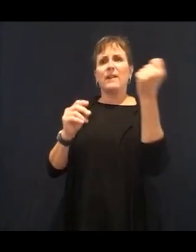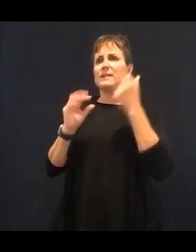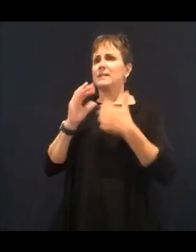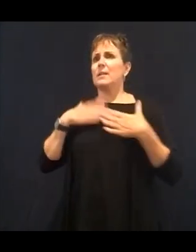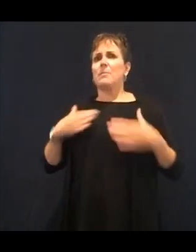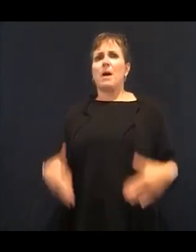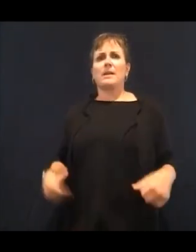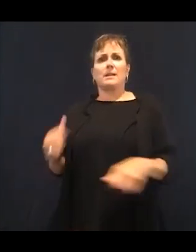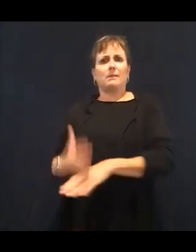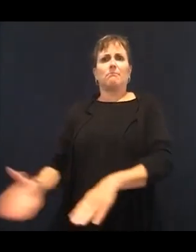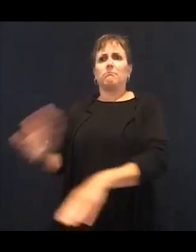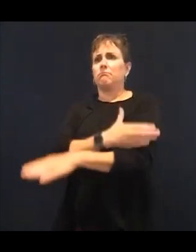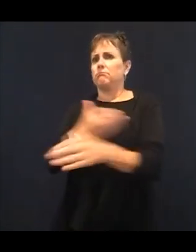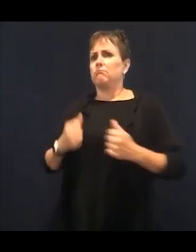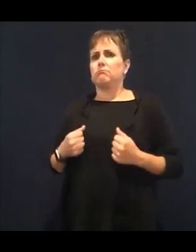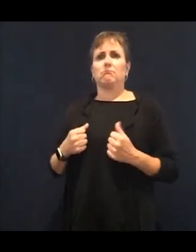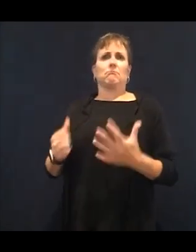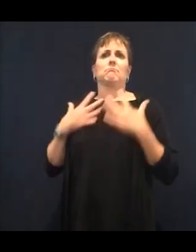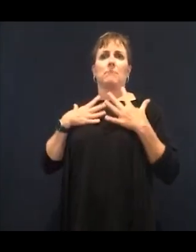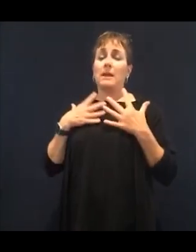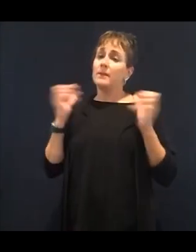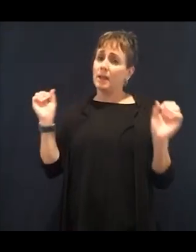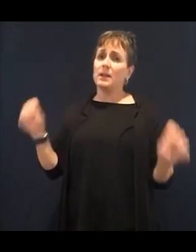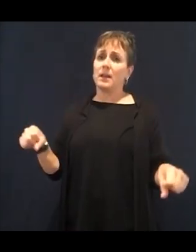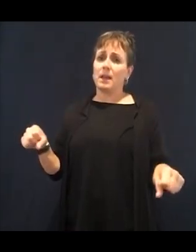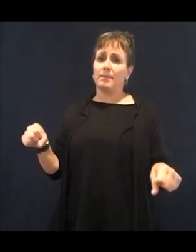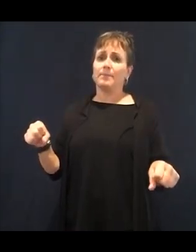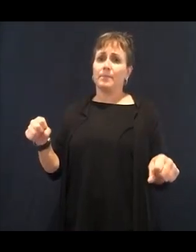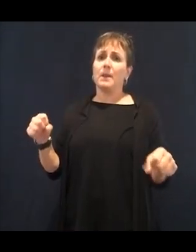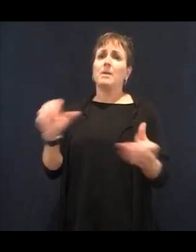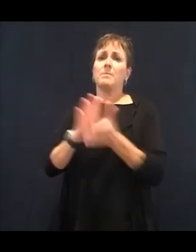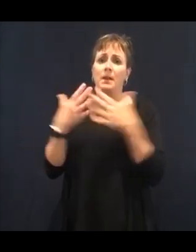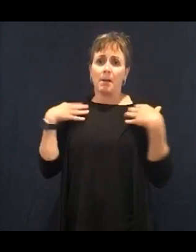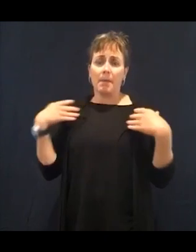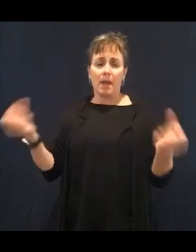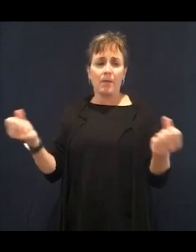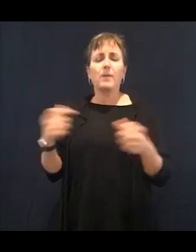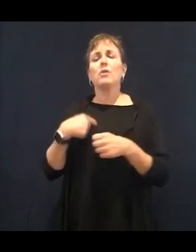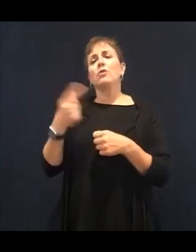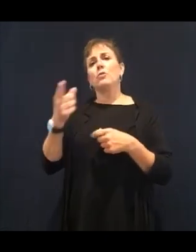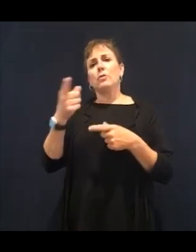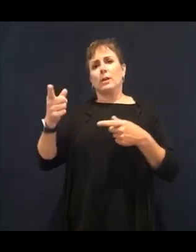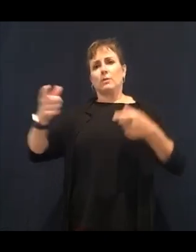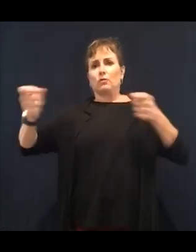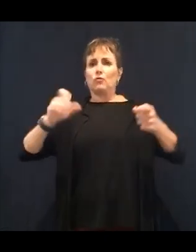by feeding your body the right nutrients. So